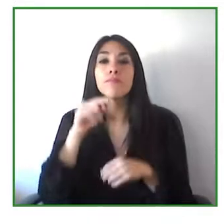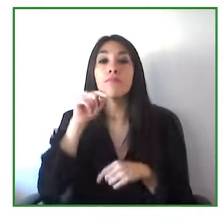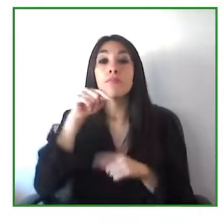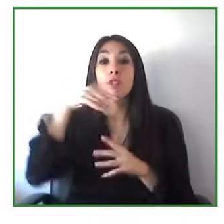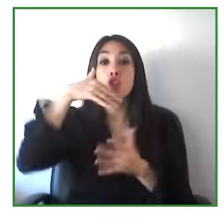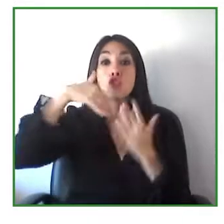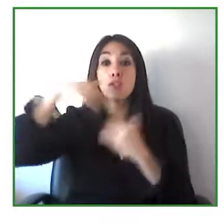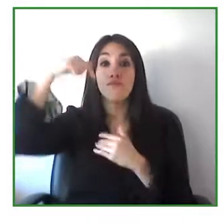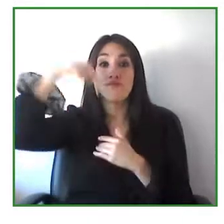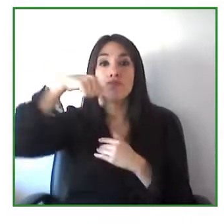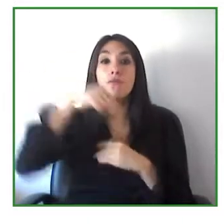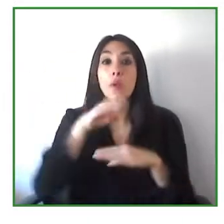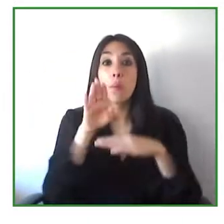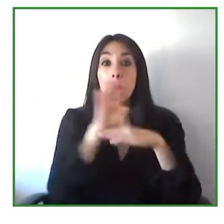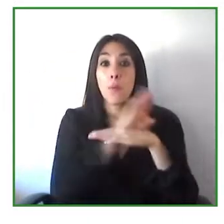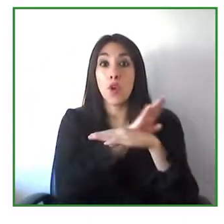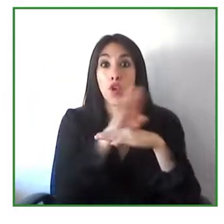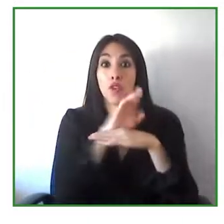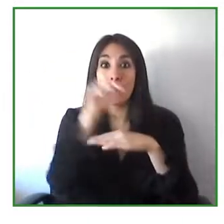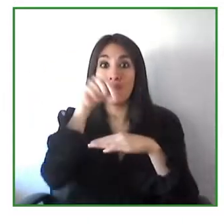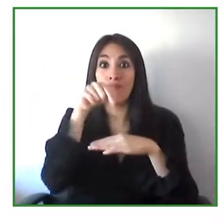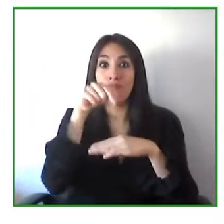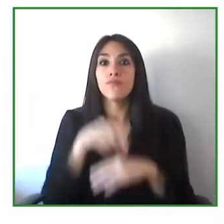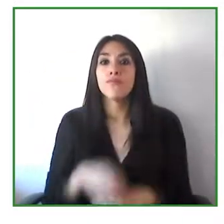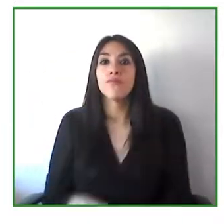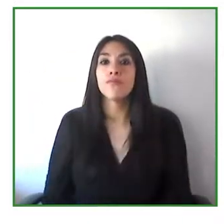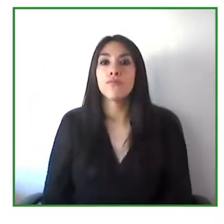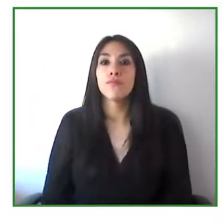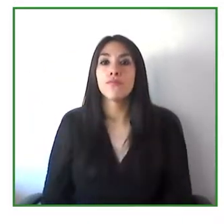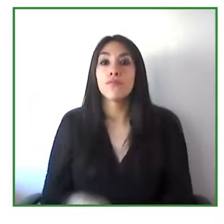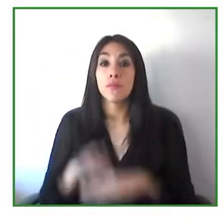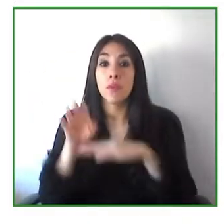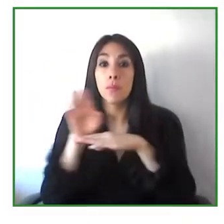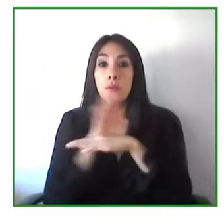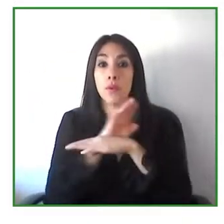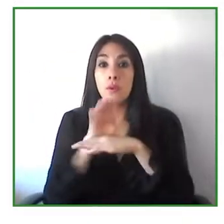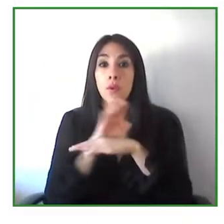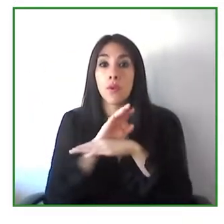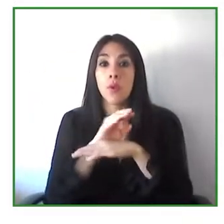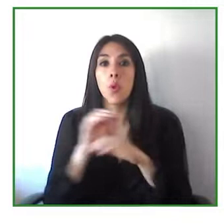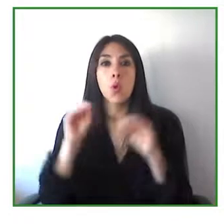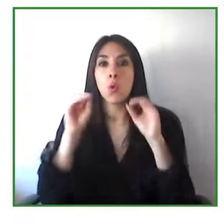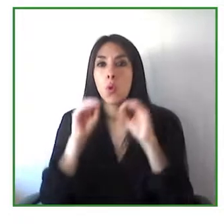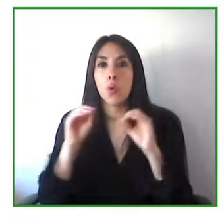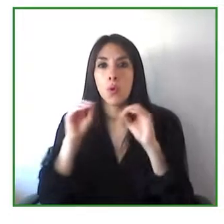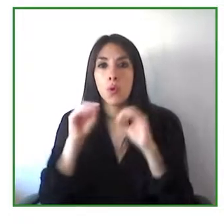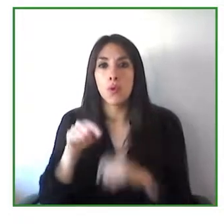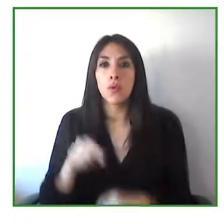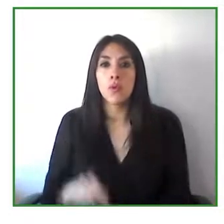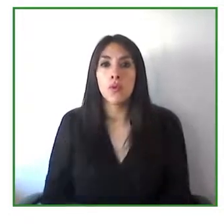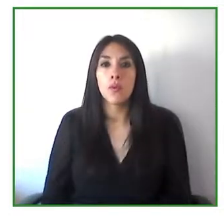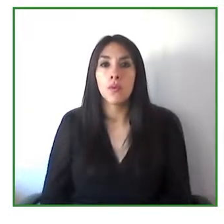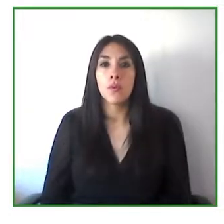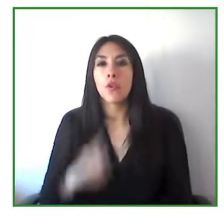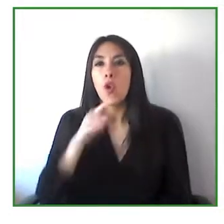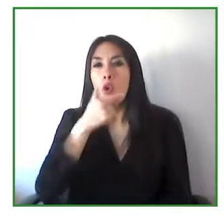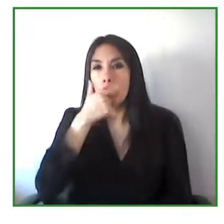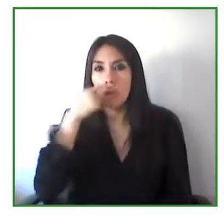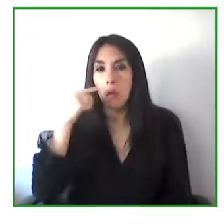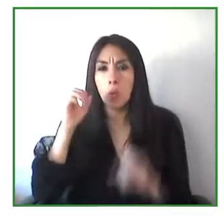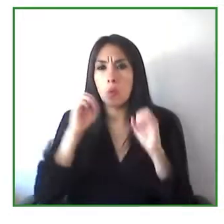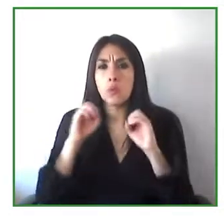Economic and Social Affairs back in 2006 when the Conventional Right of person with Disabilities